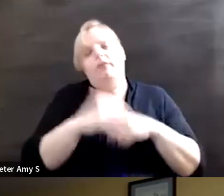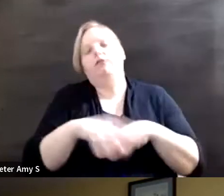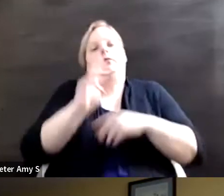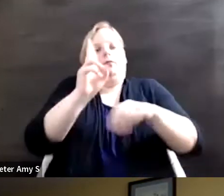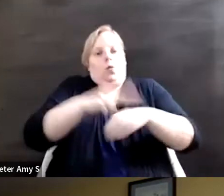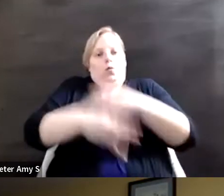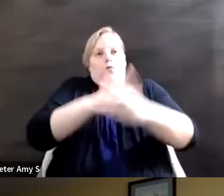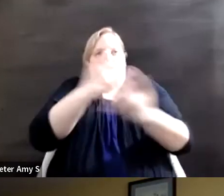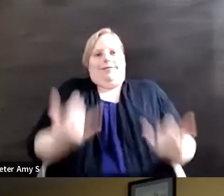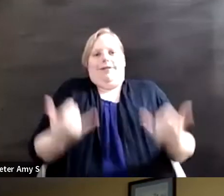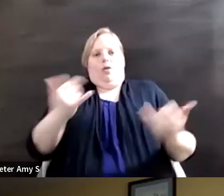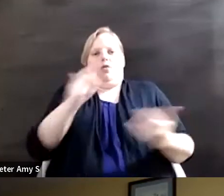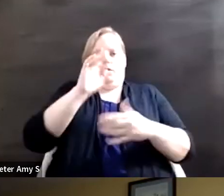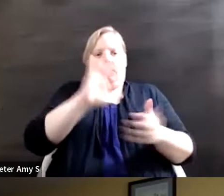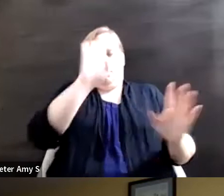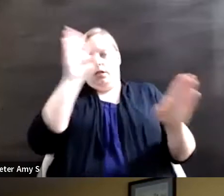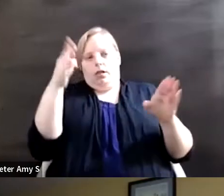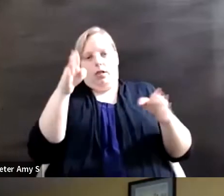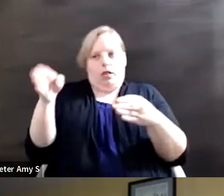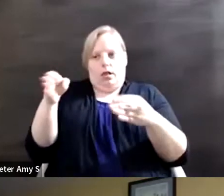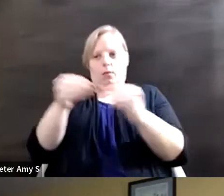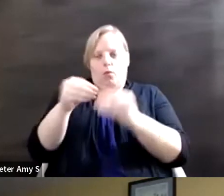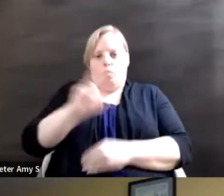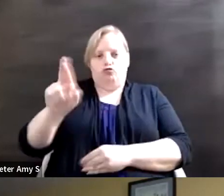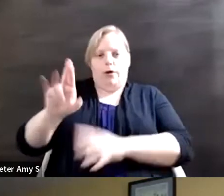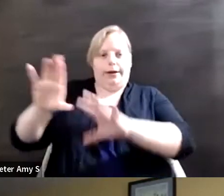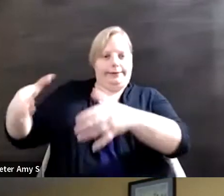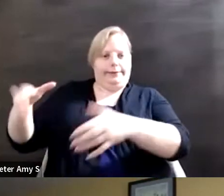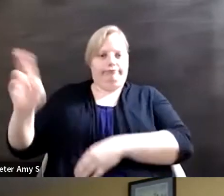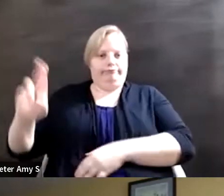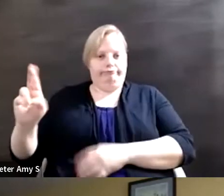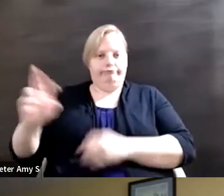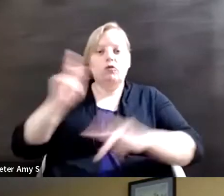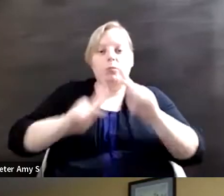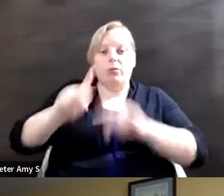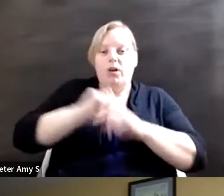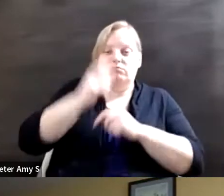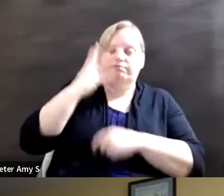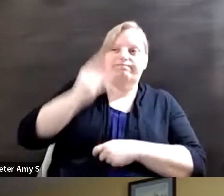turned to the right and that means that those of us who are marginalized must stick together